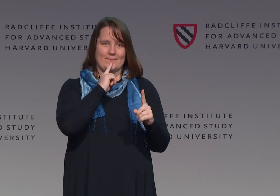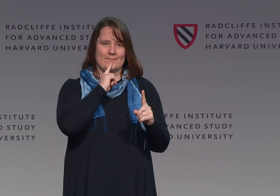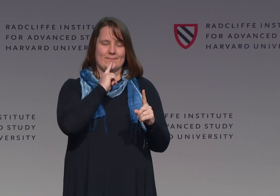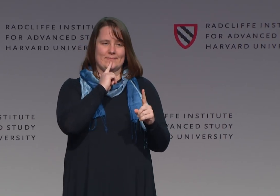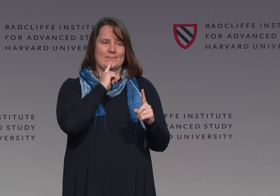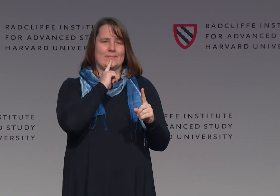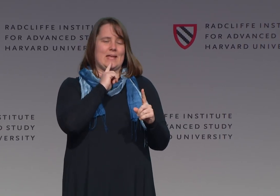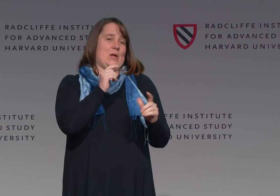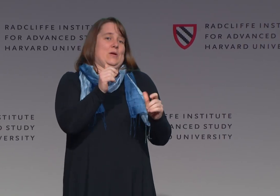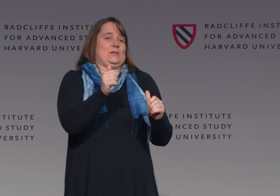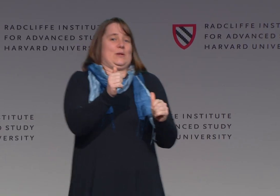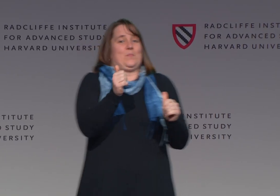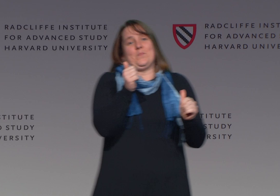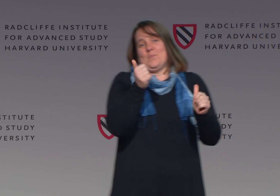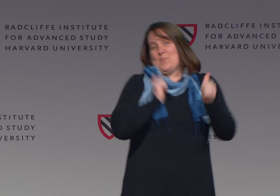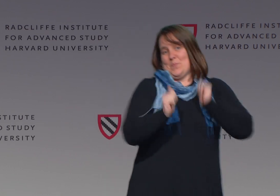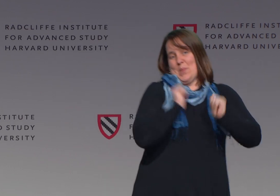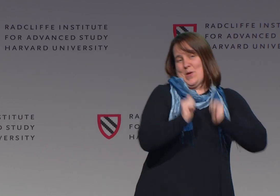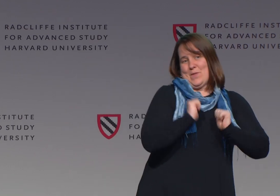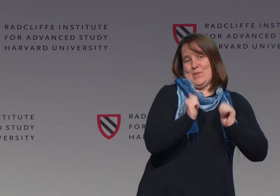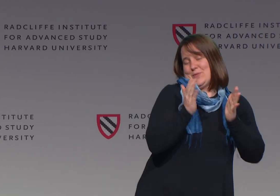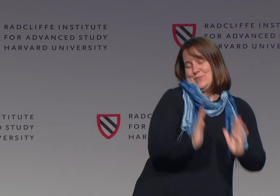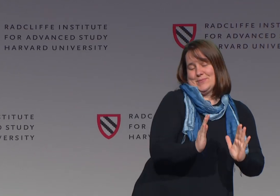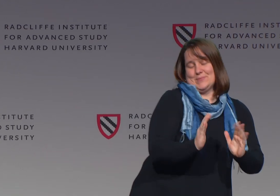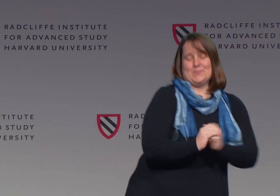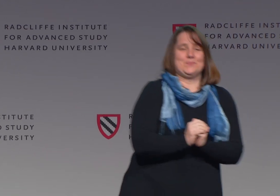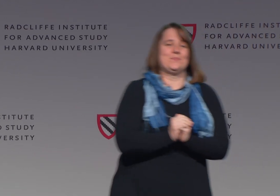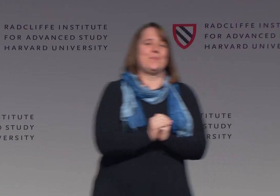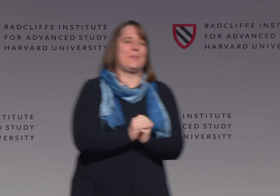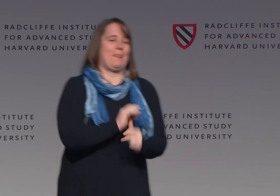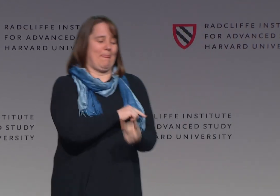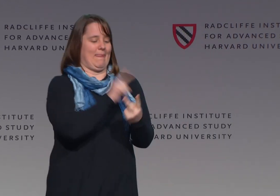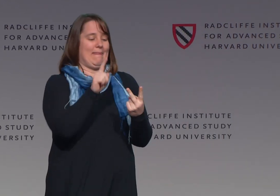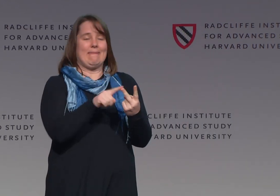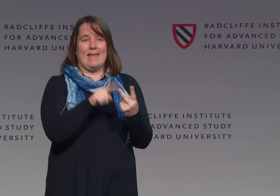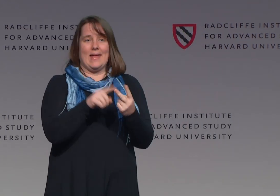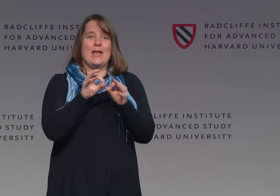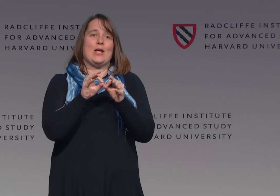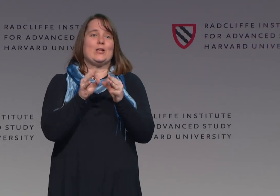One of our presenters identifies as deaf, as a performer.